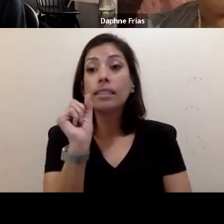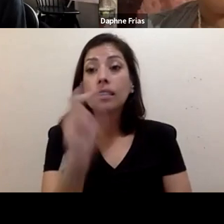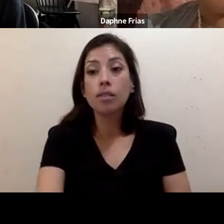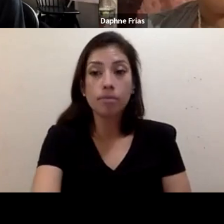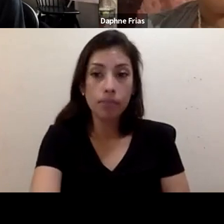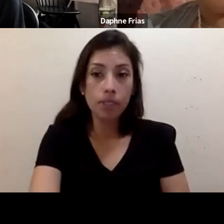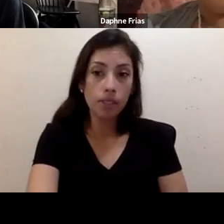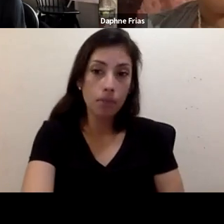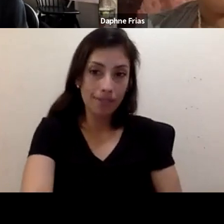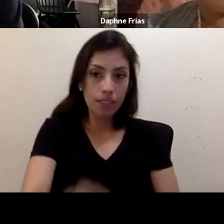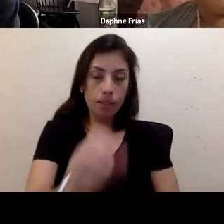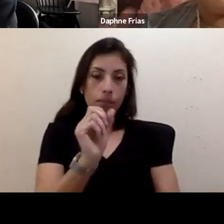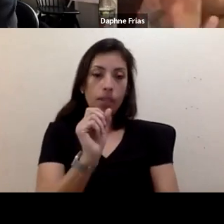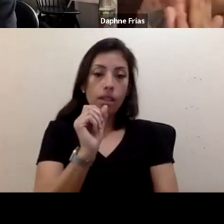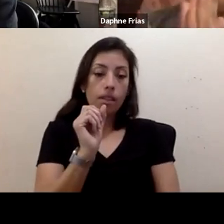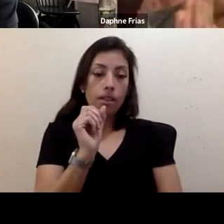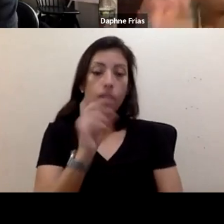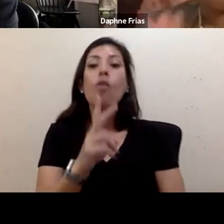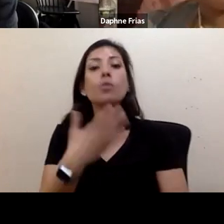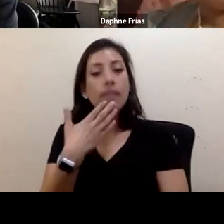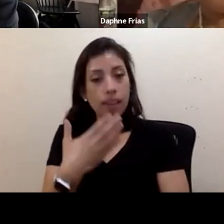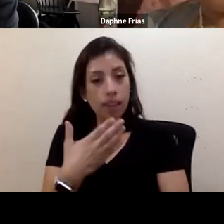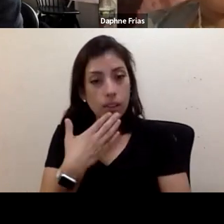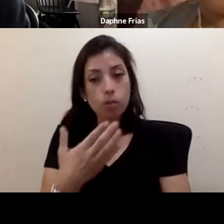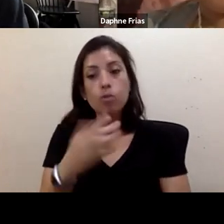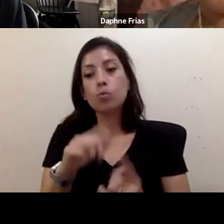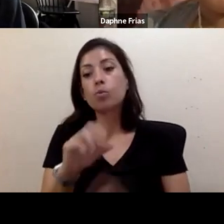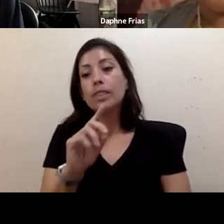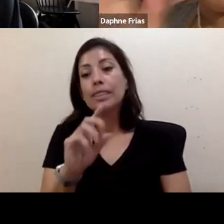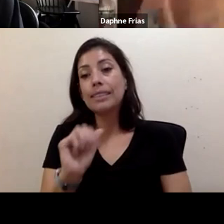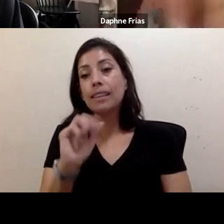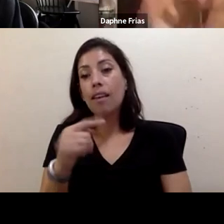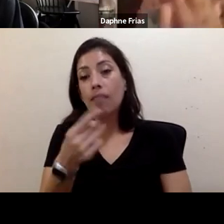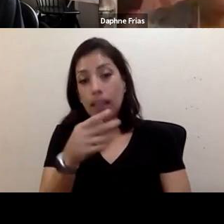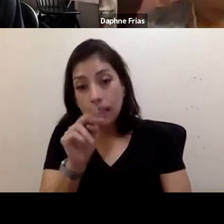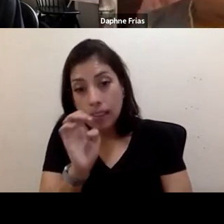Daphne Frias, thank you so much. We have a round of applause for you as wonderful members of the panel.